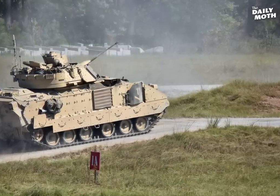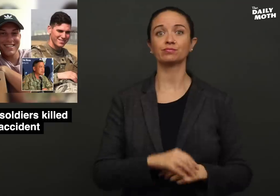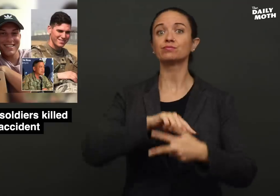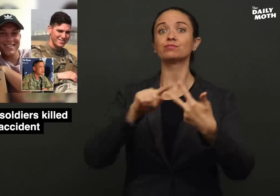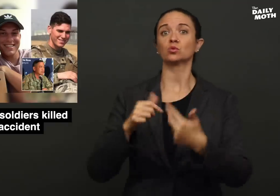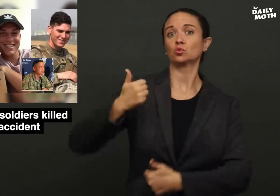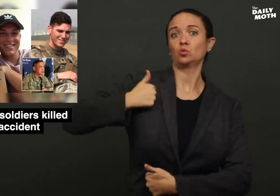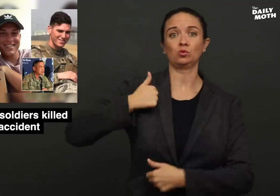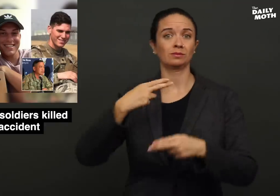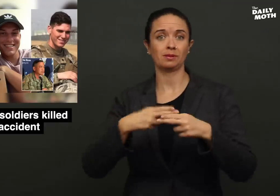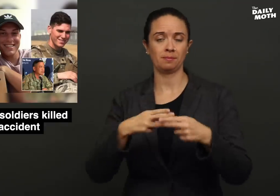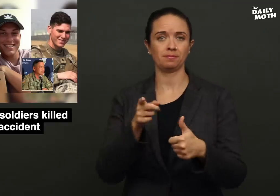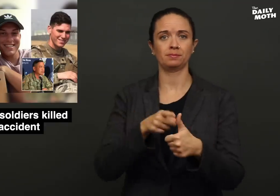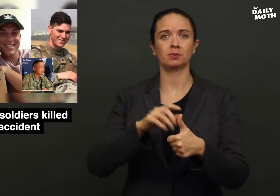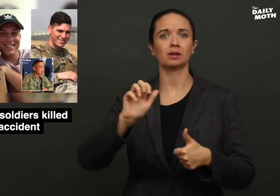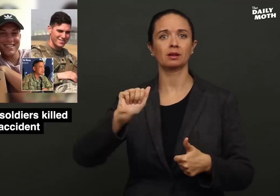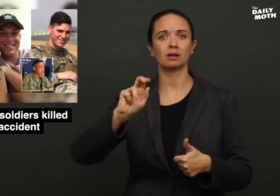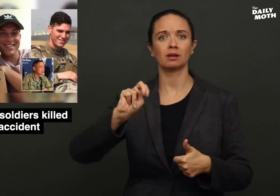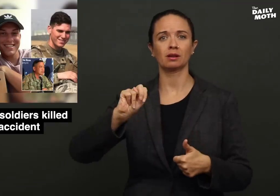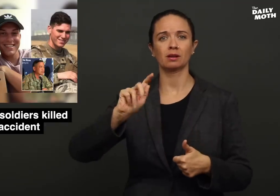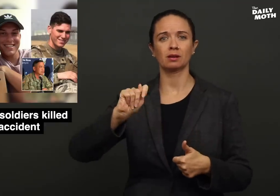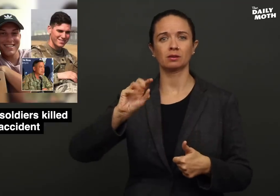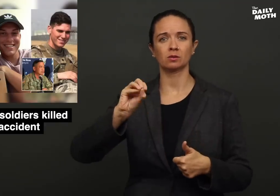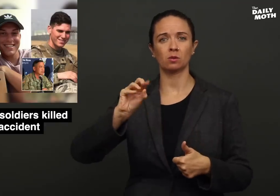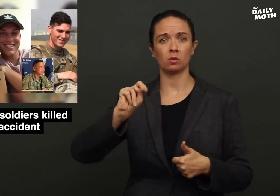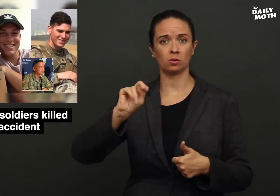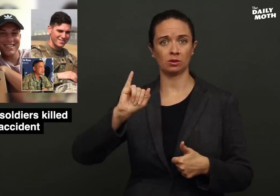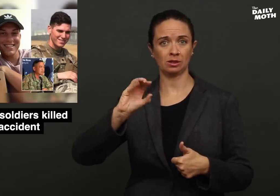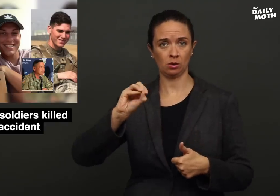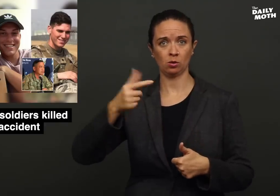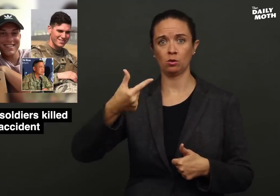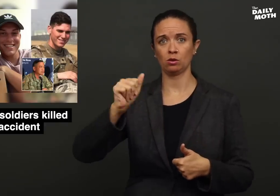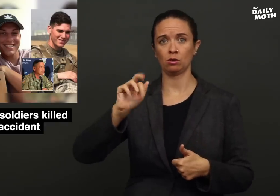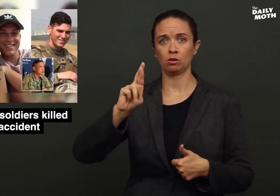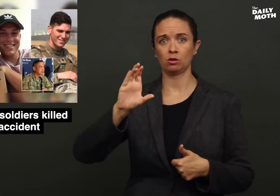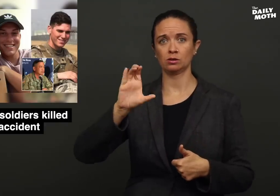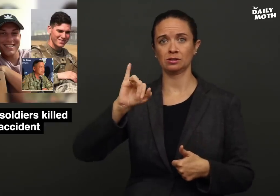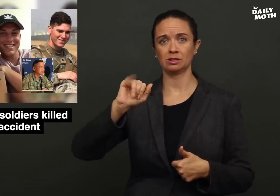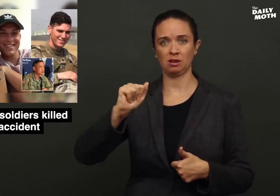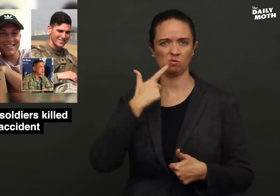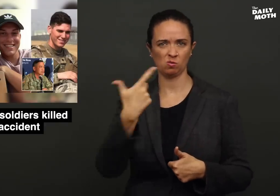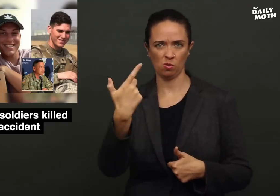The soldiers's names were Antonio Garcia (21),